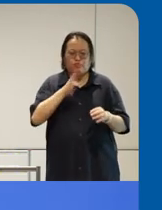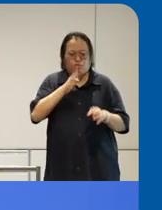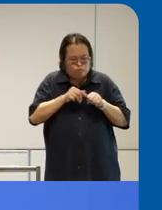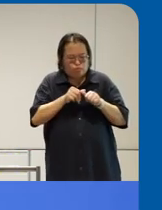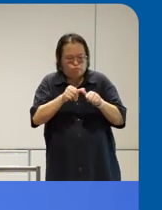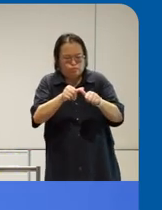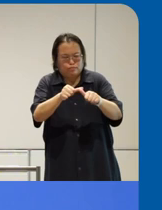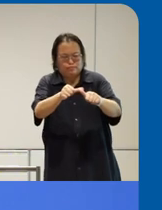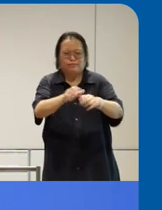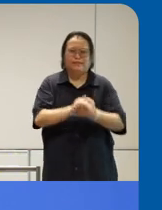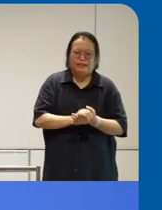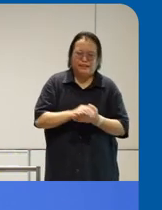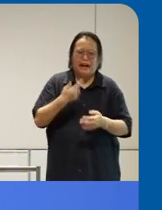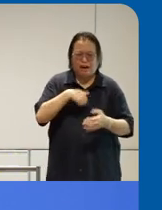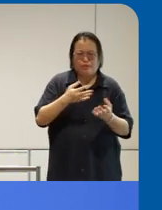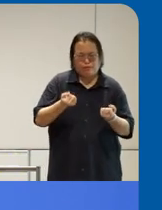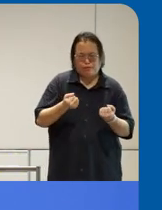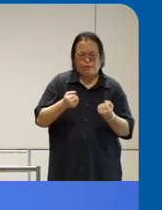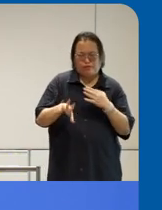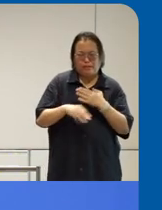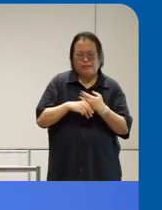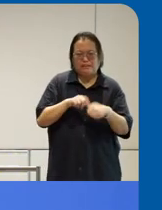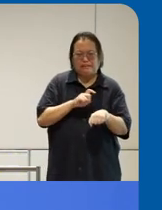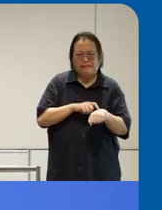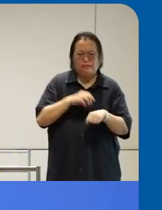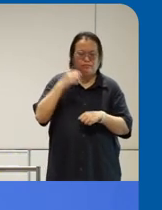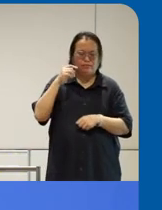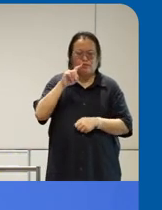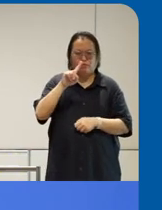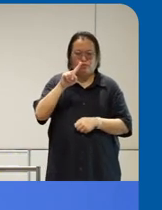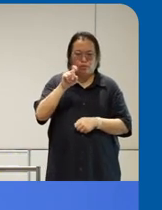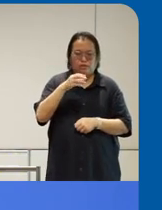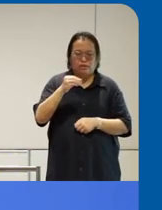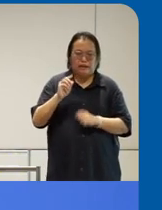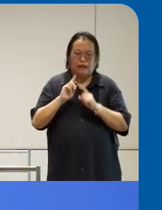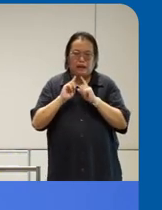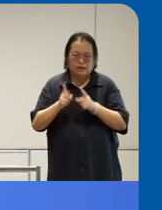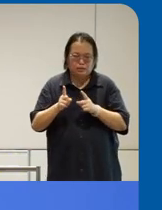much as we would like to have extra time for um question and answer and but as more interaction